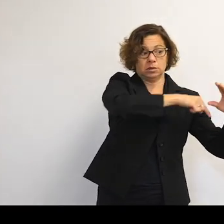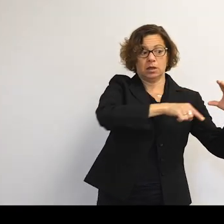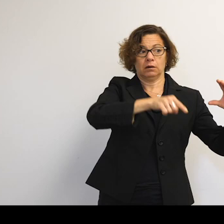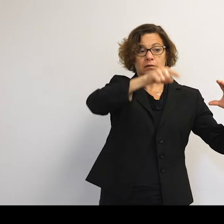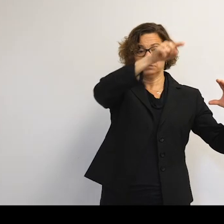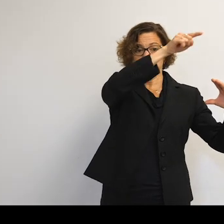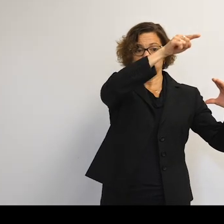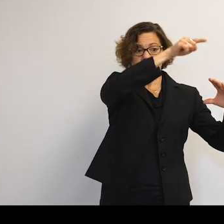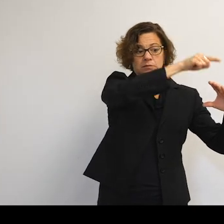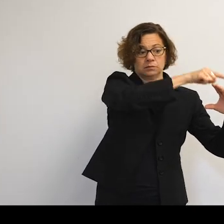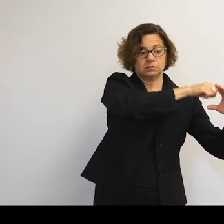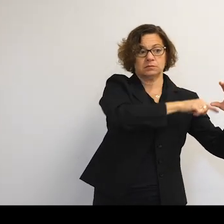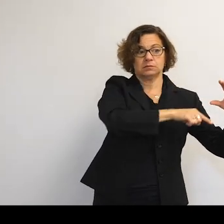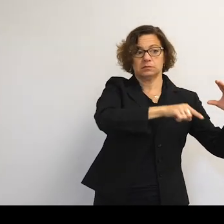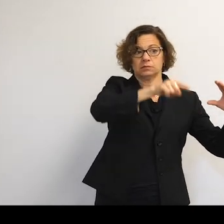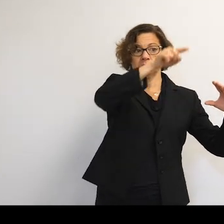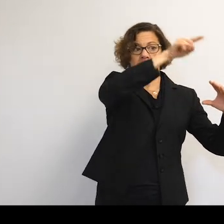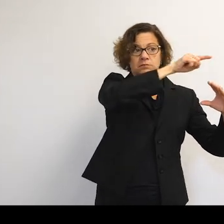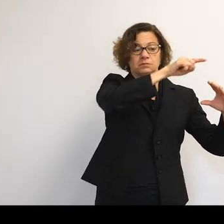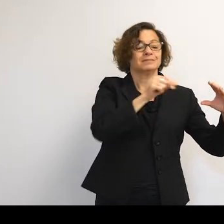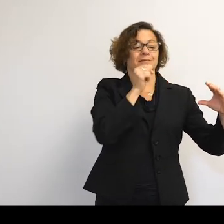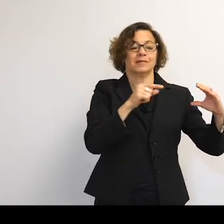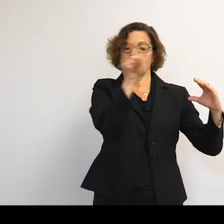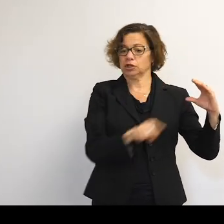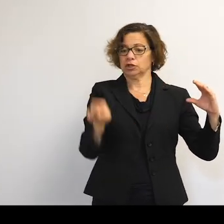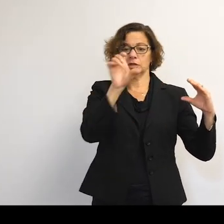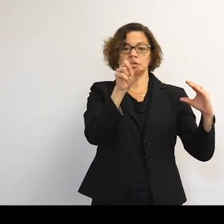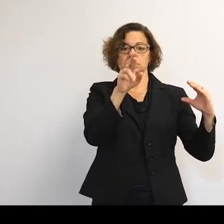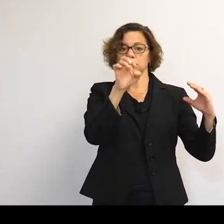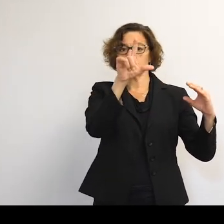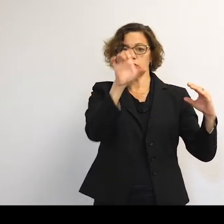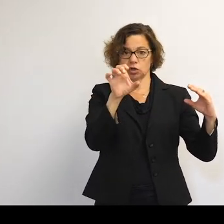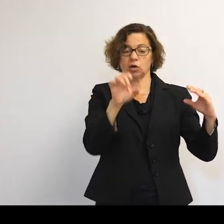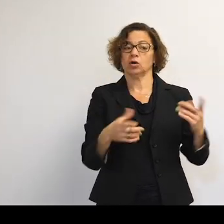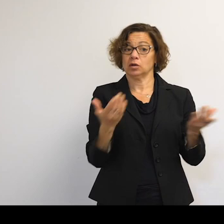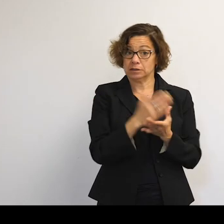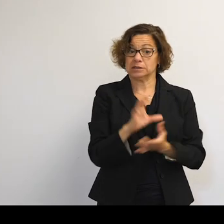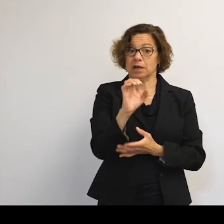OK, so all orbits aren't circular. They're elliptical.